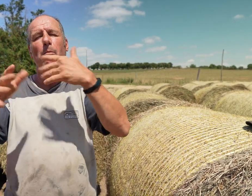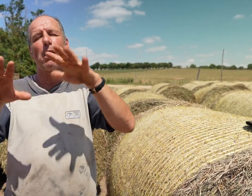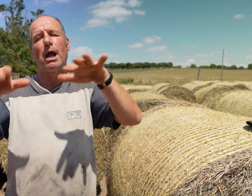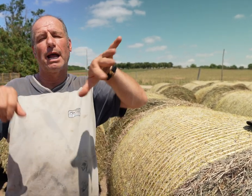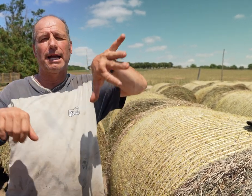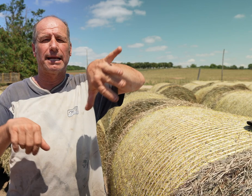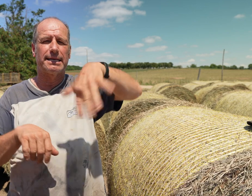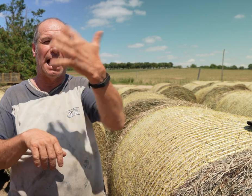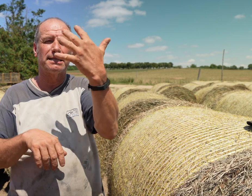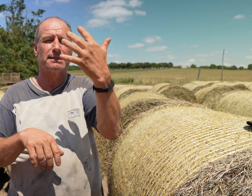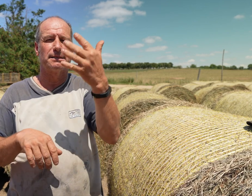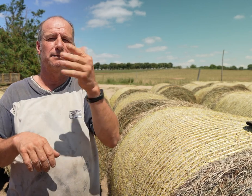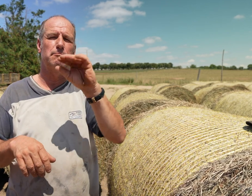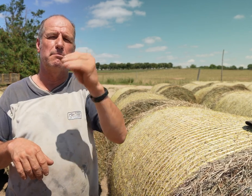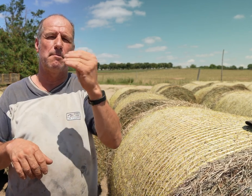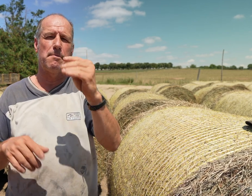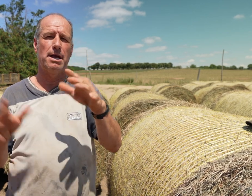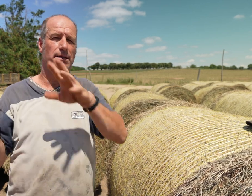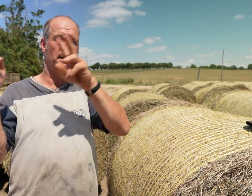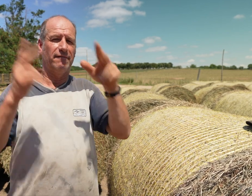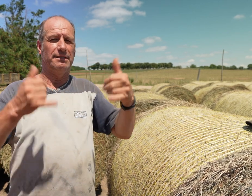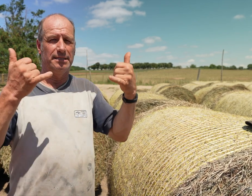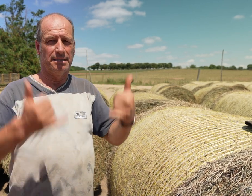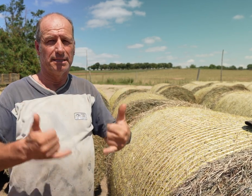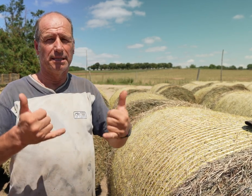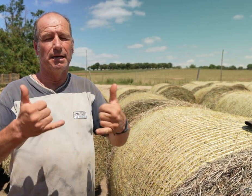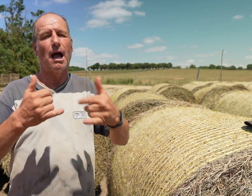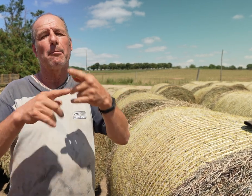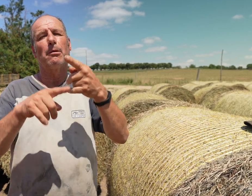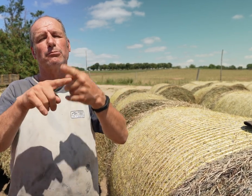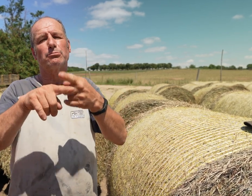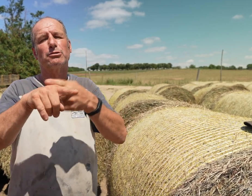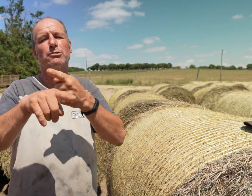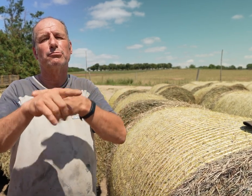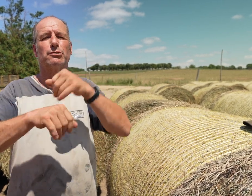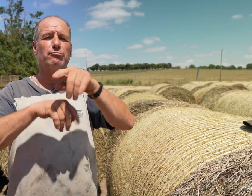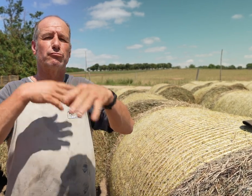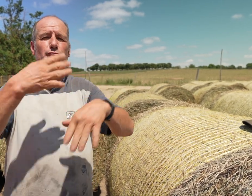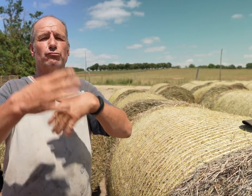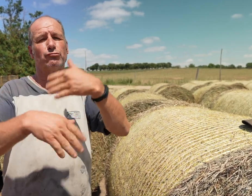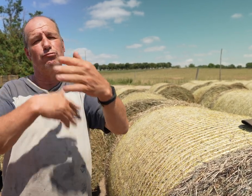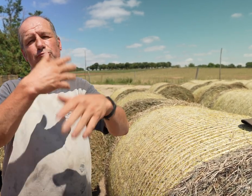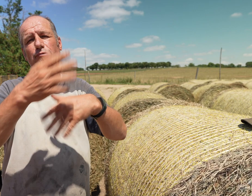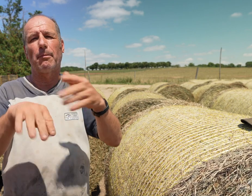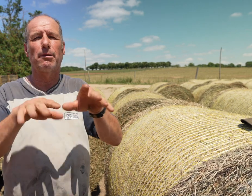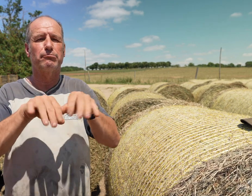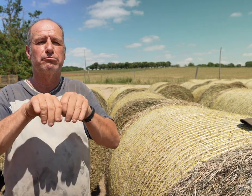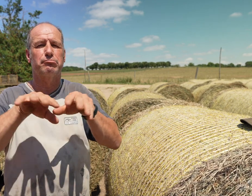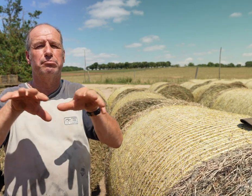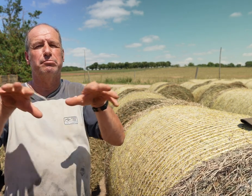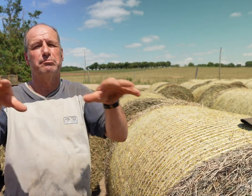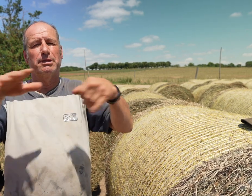So I bought around ten of them, and moved them here. As time went on, I added more and more.